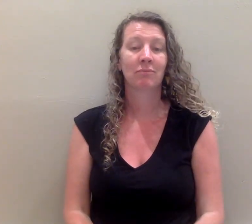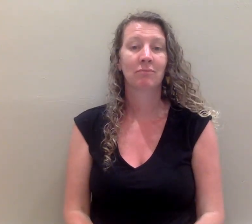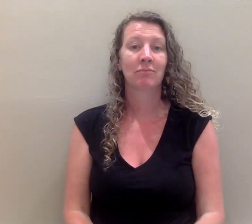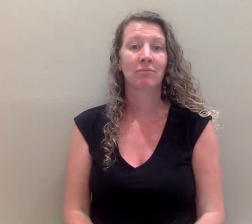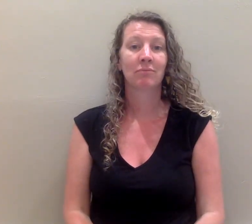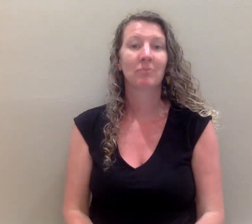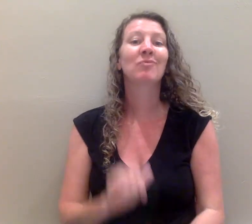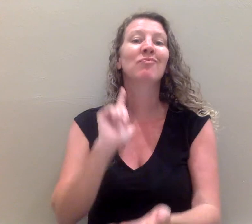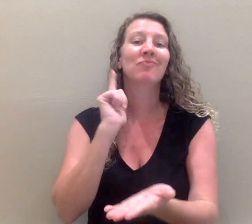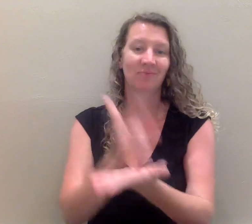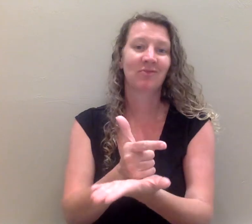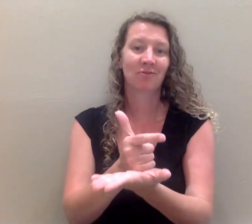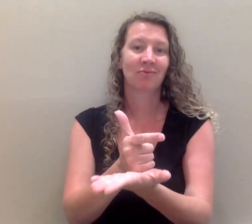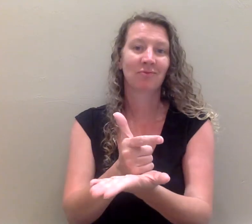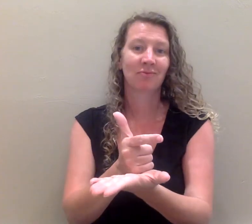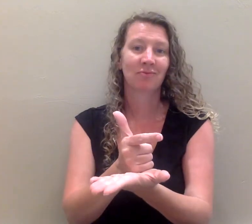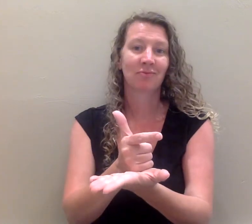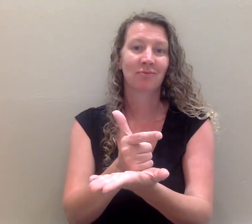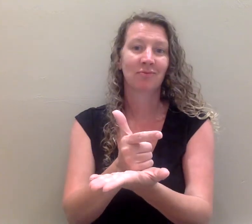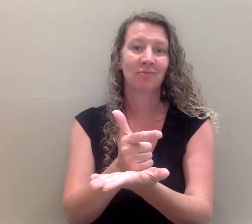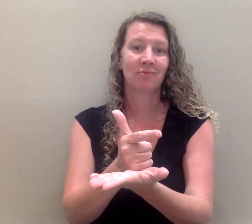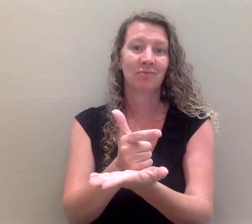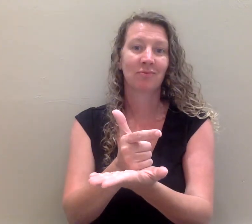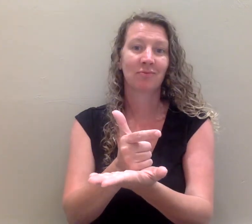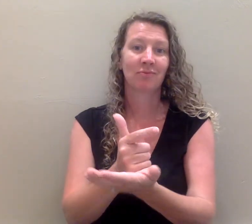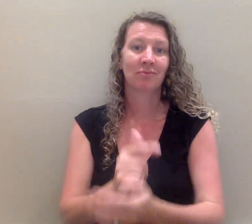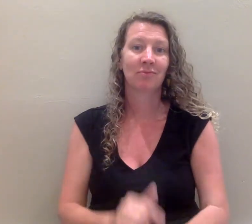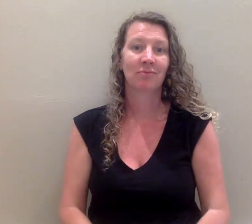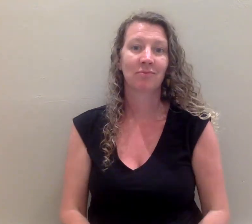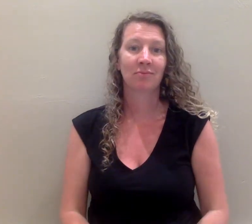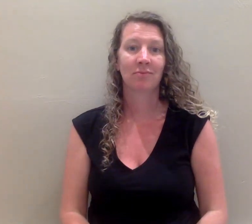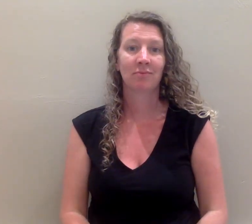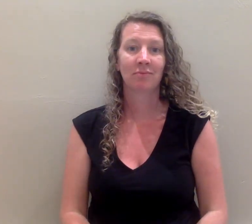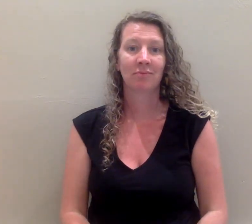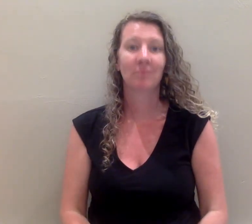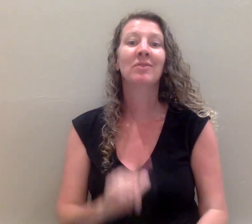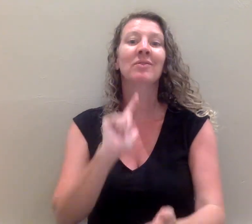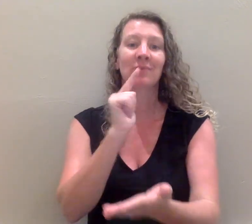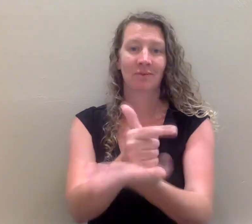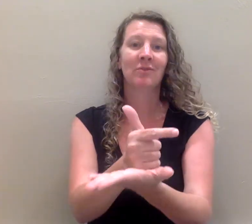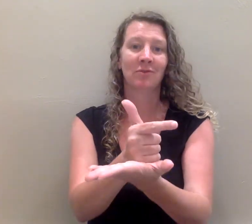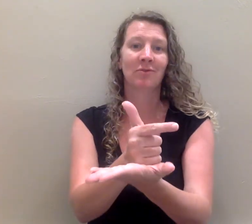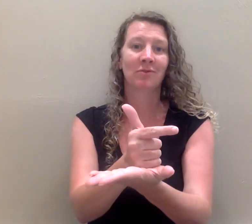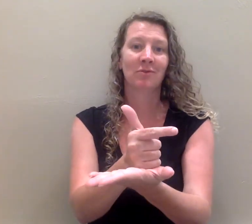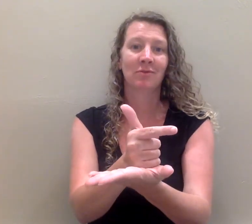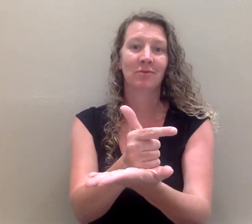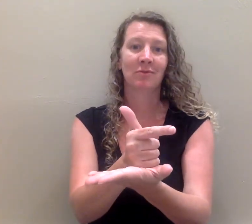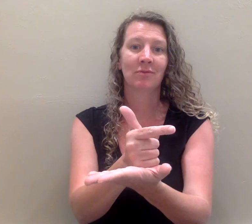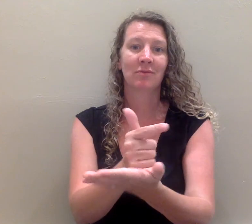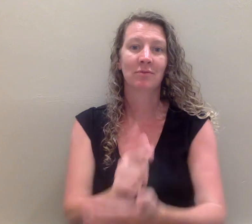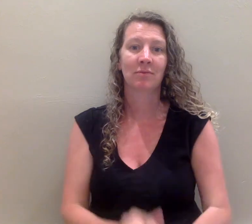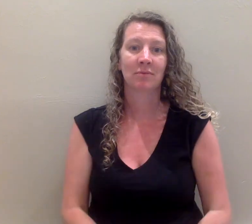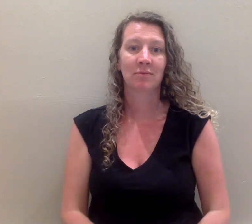Finish